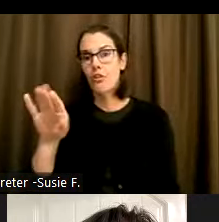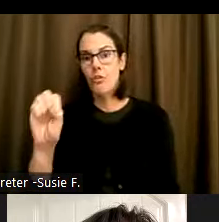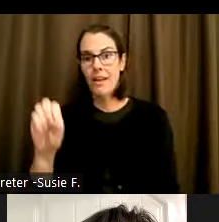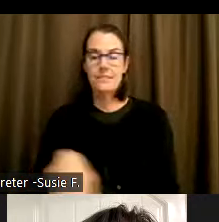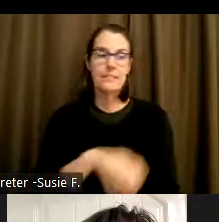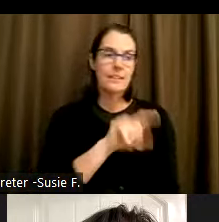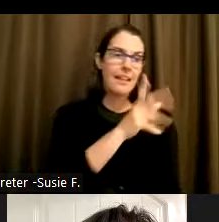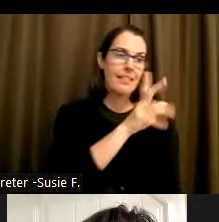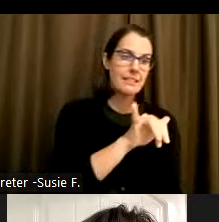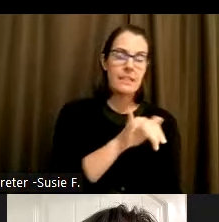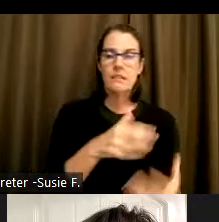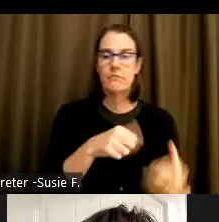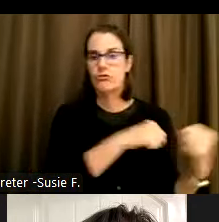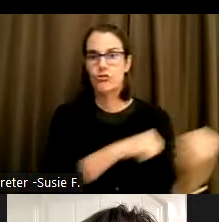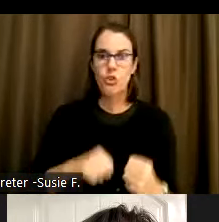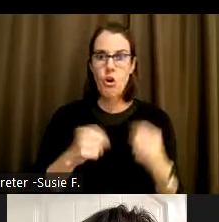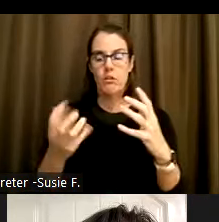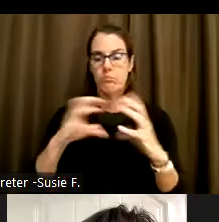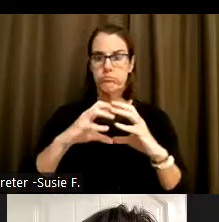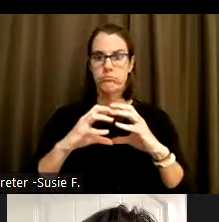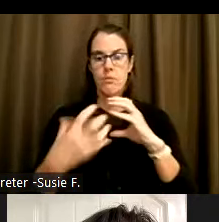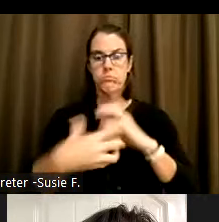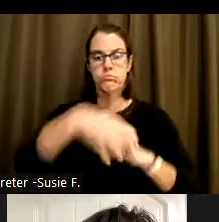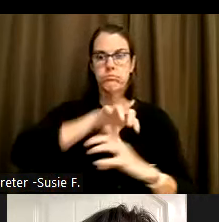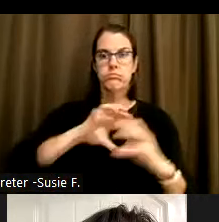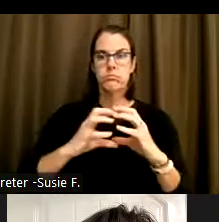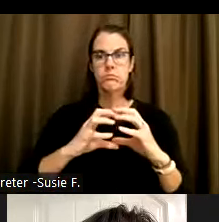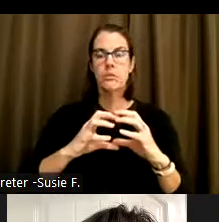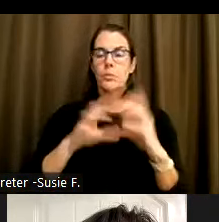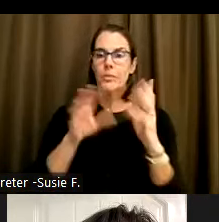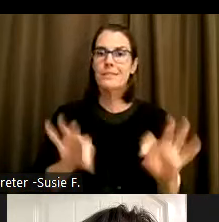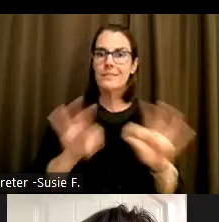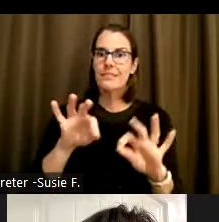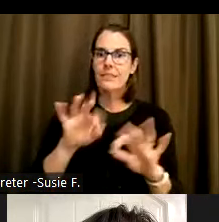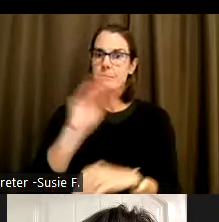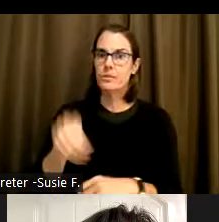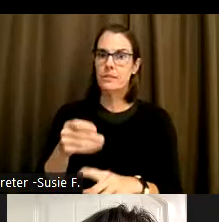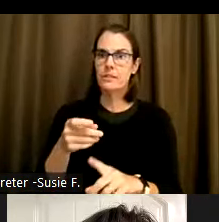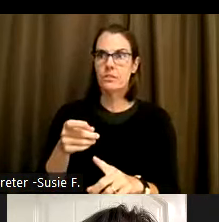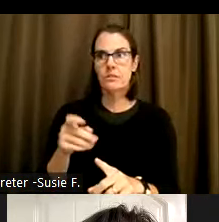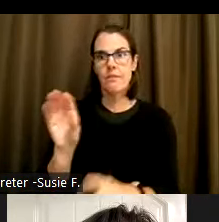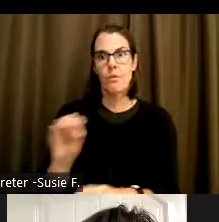very present in a significant portion of the Oregon population. CDC also stats also demonstrate that